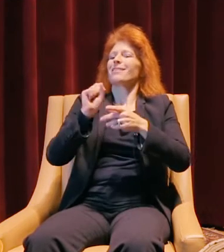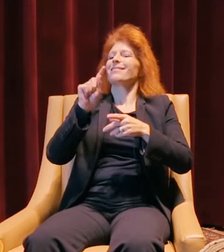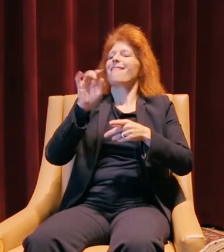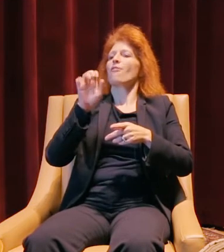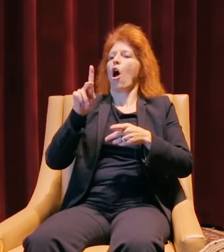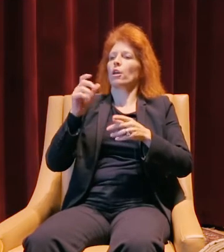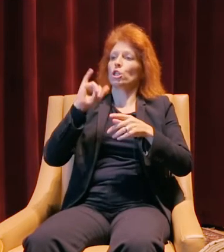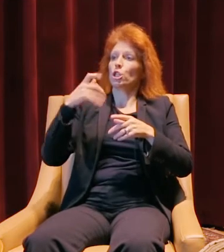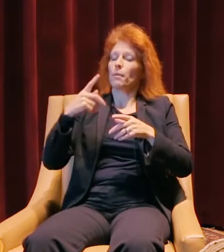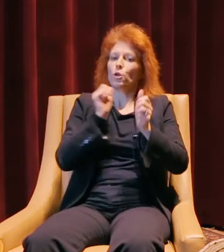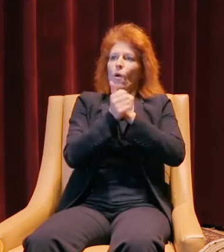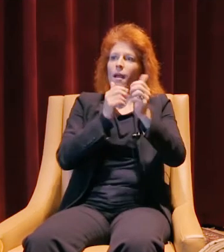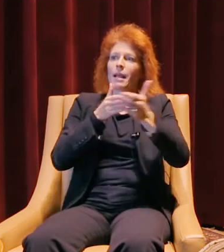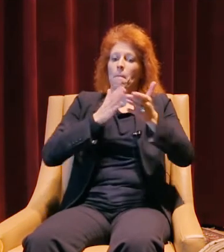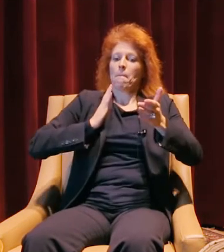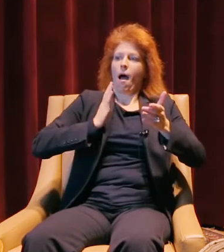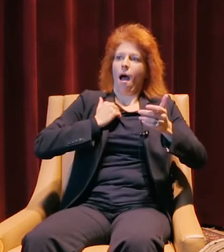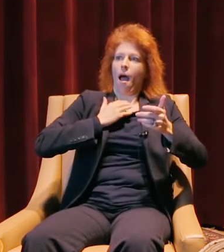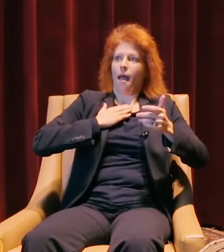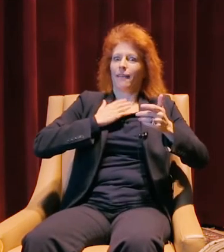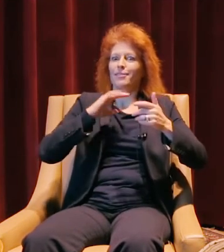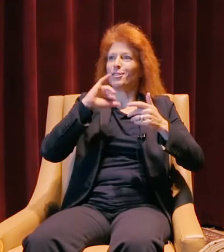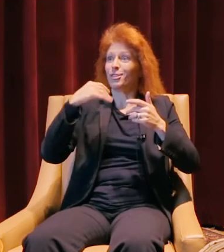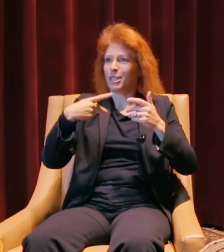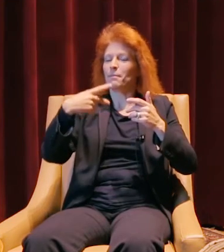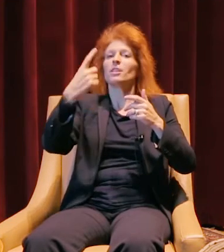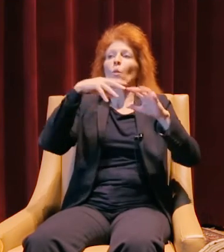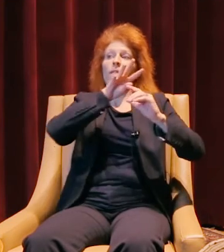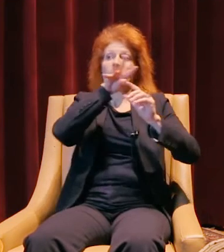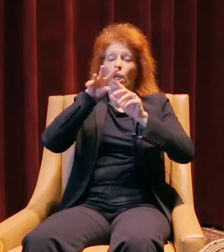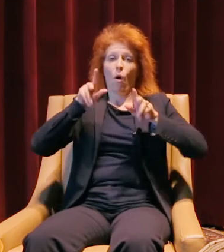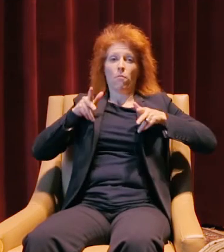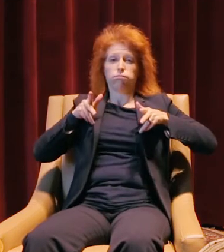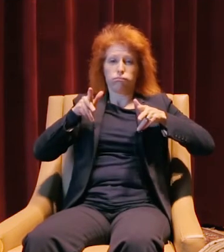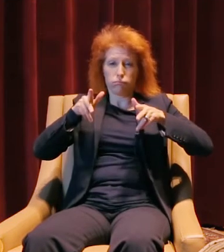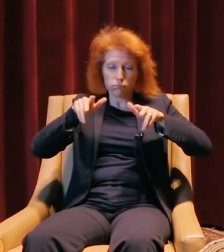to race against my supercharged Jeep. We took some video of that run last night, in fact.